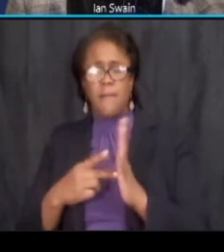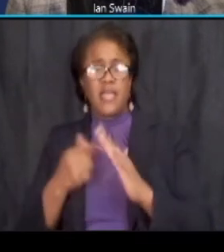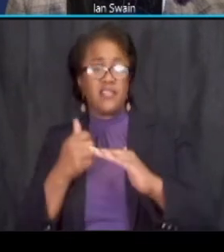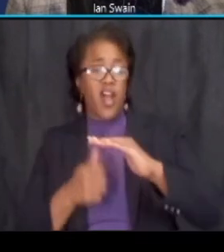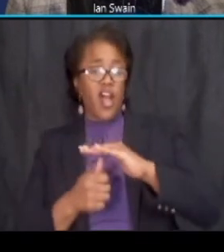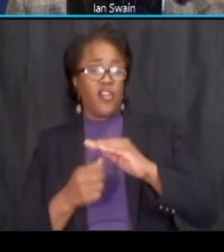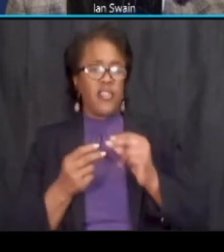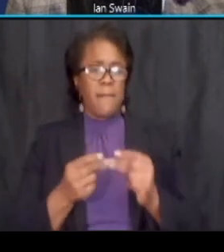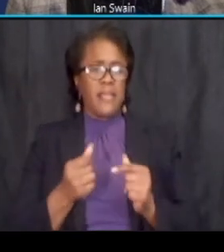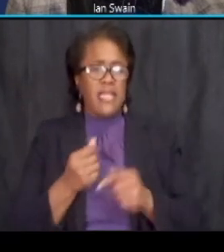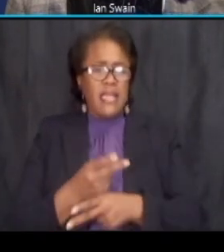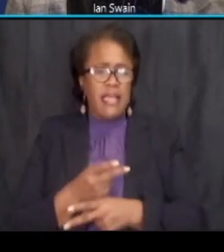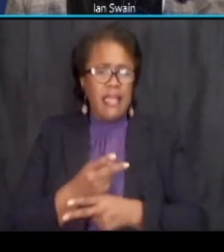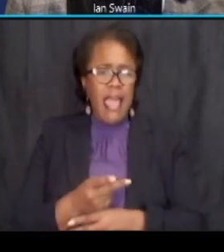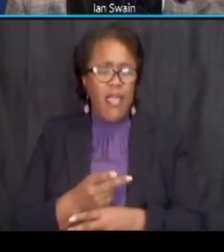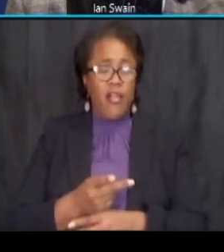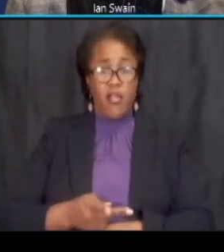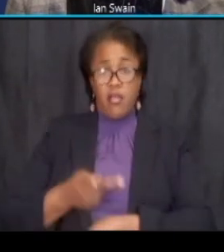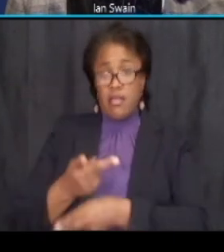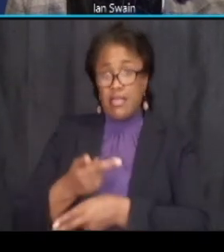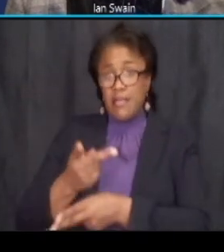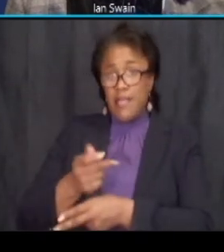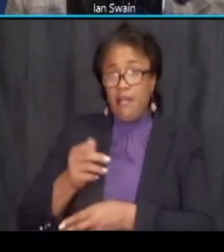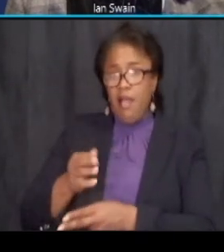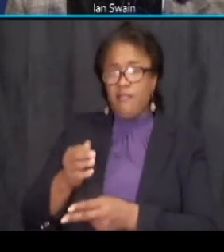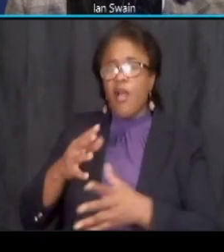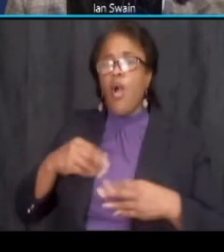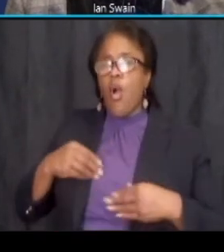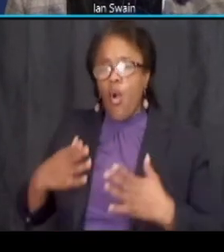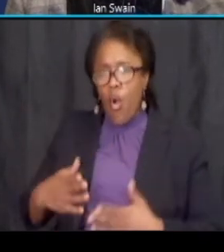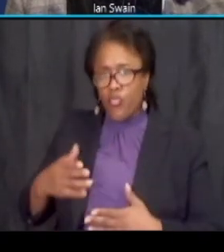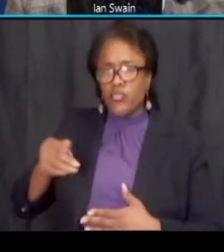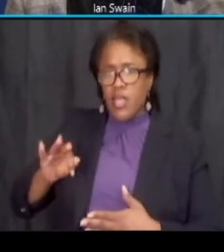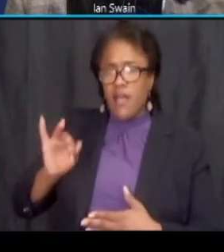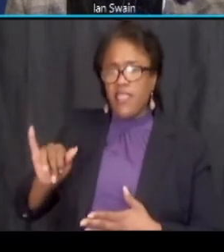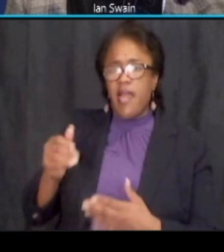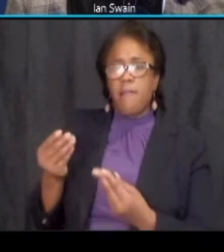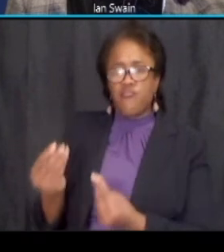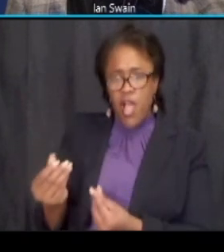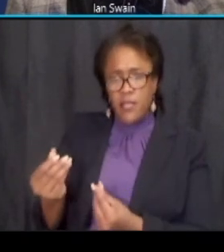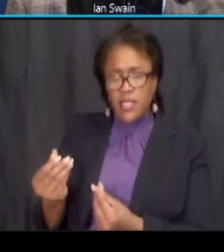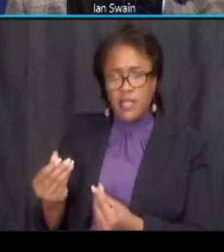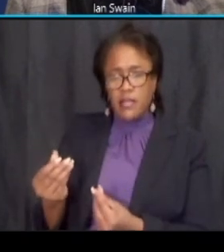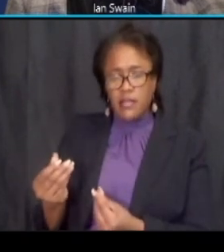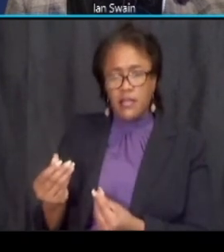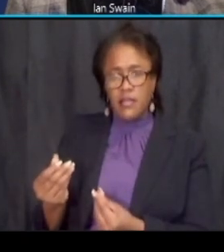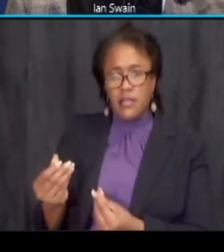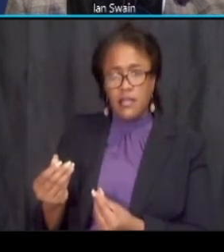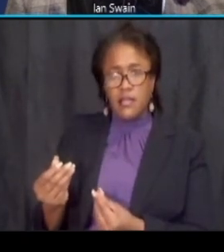care and keeping of the owners or occupants of the premises of budding on the public parking